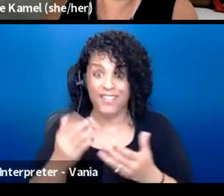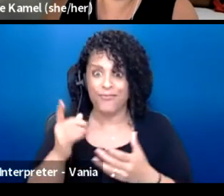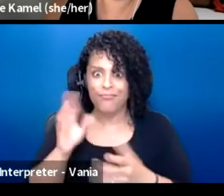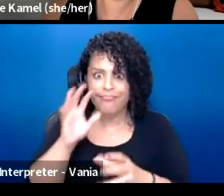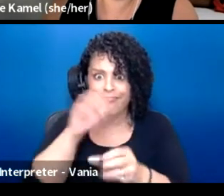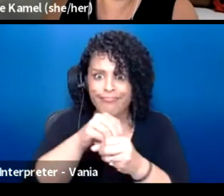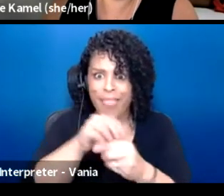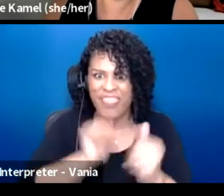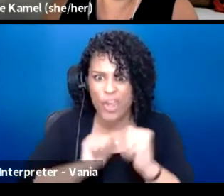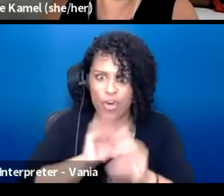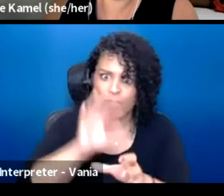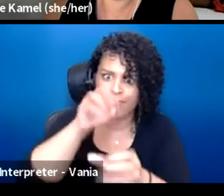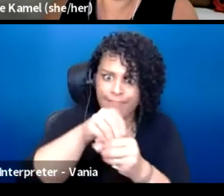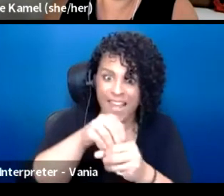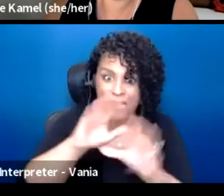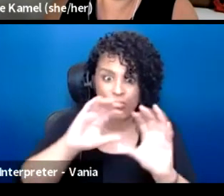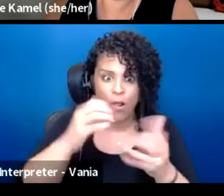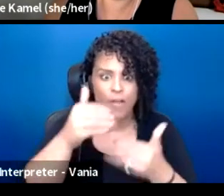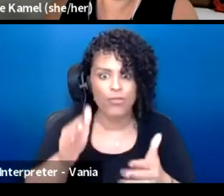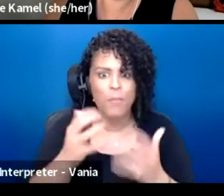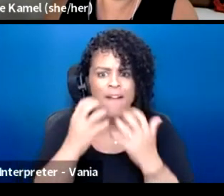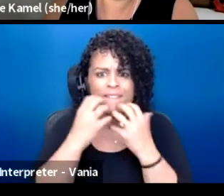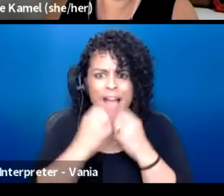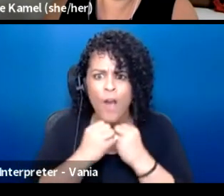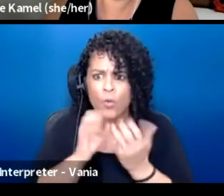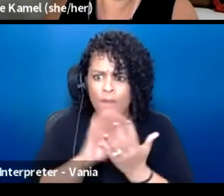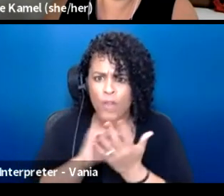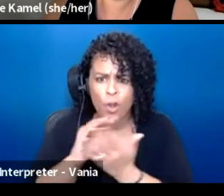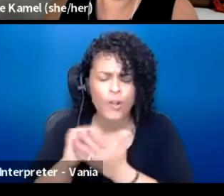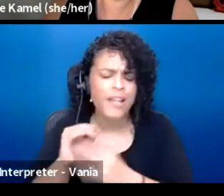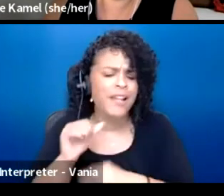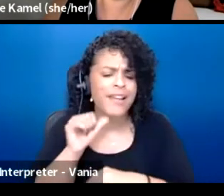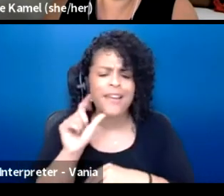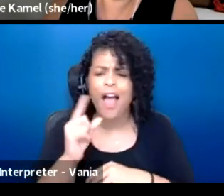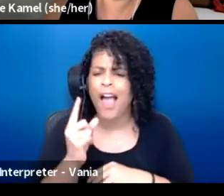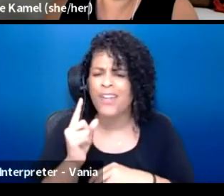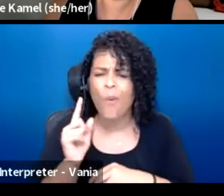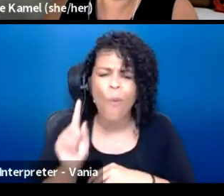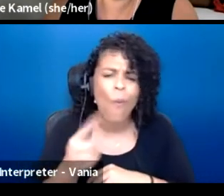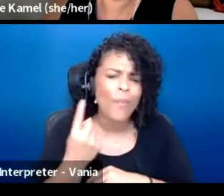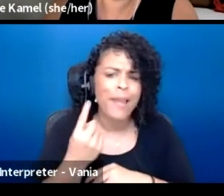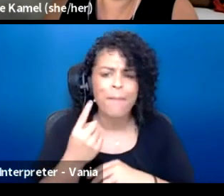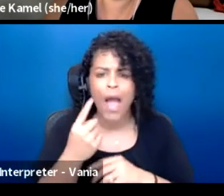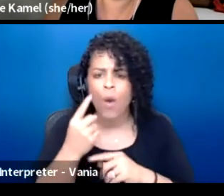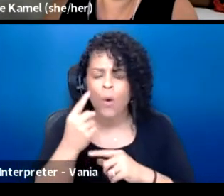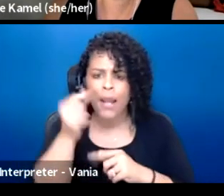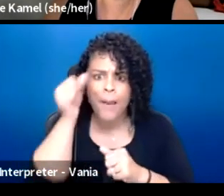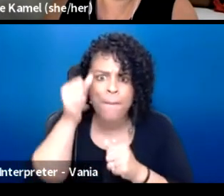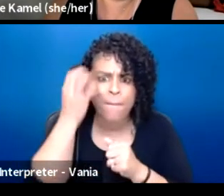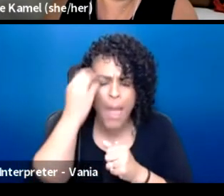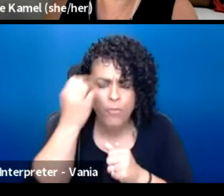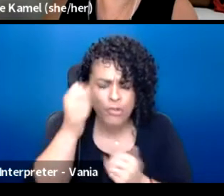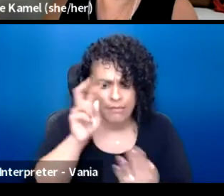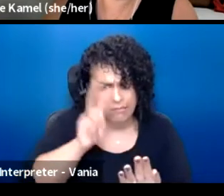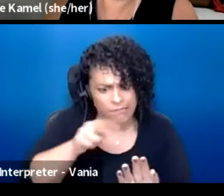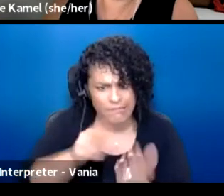is that the value of learning isn't, it's not always about memorizing, reading the textbook, memorizing, et cetera.